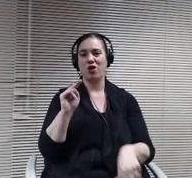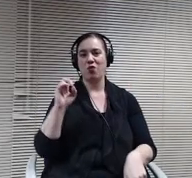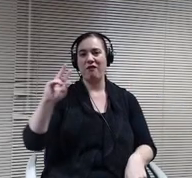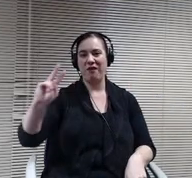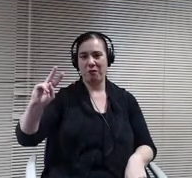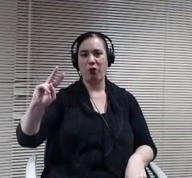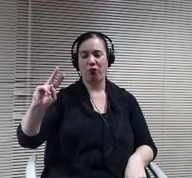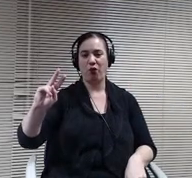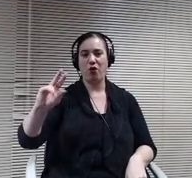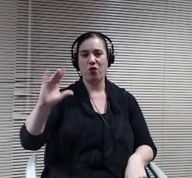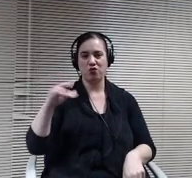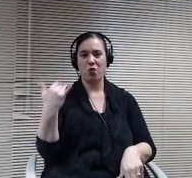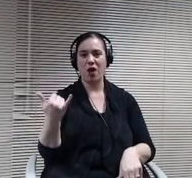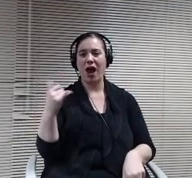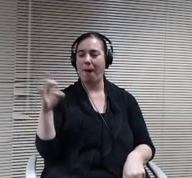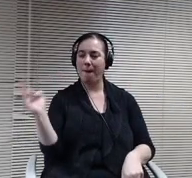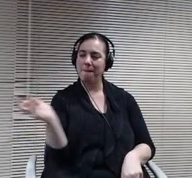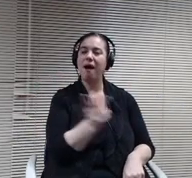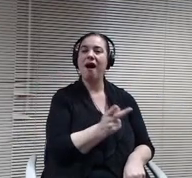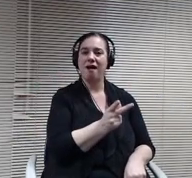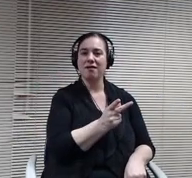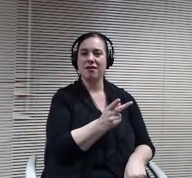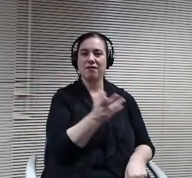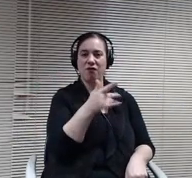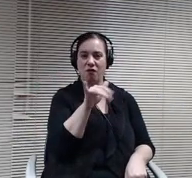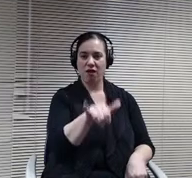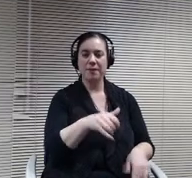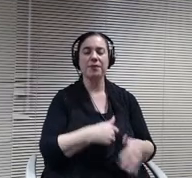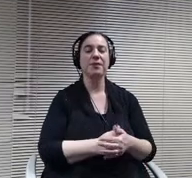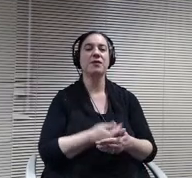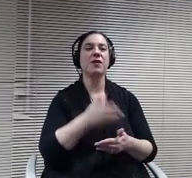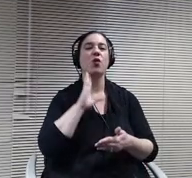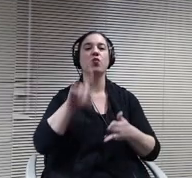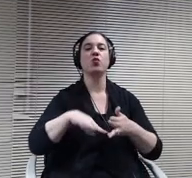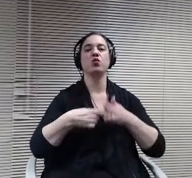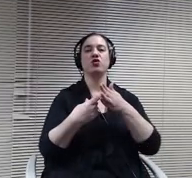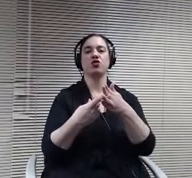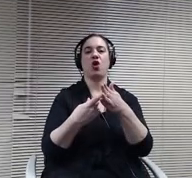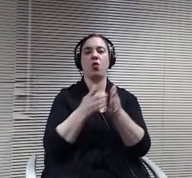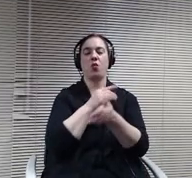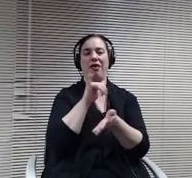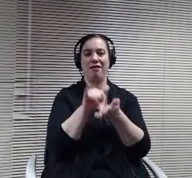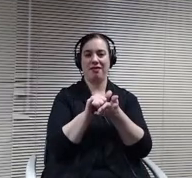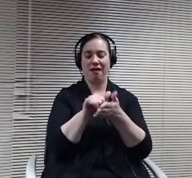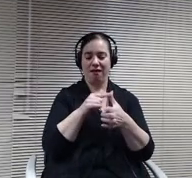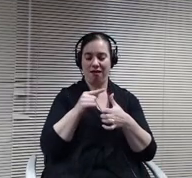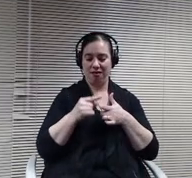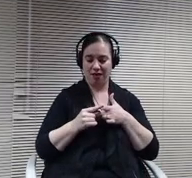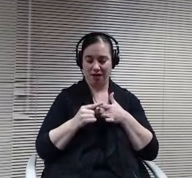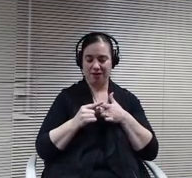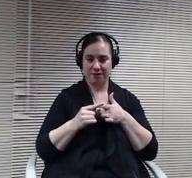that and we'll start up with that and then the end of that week, of course, is January